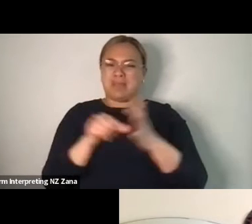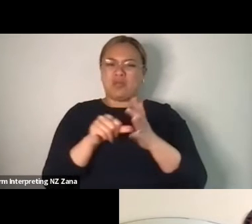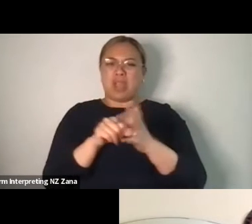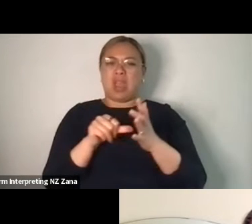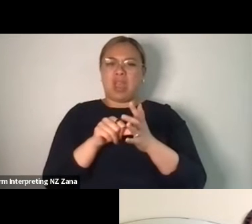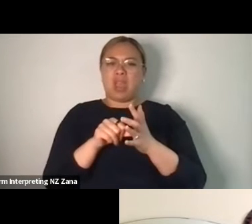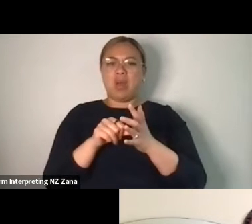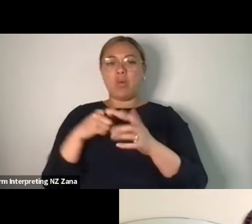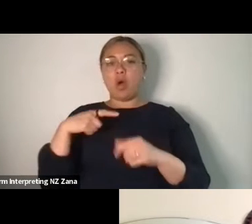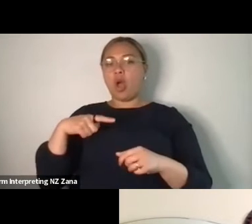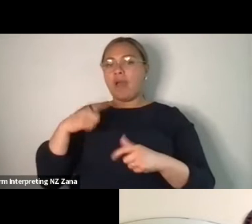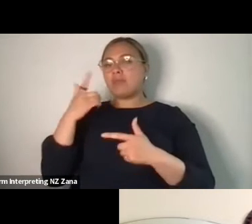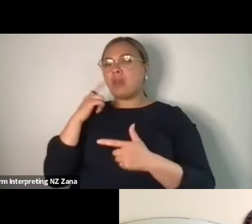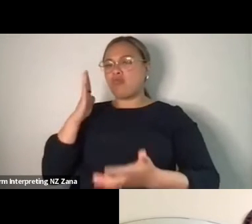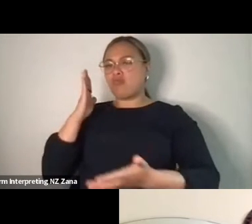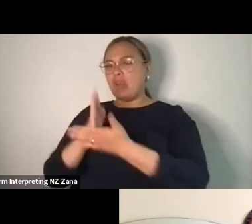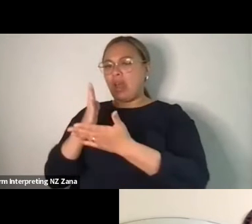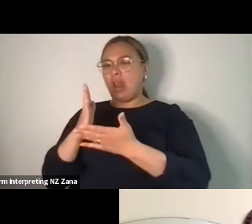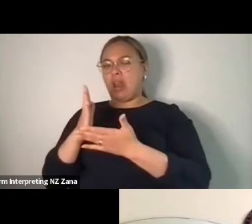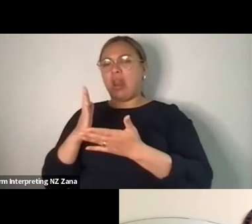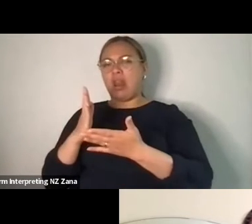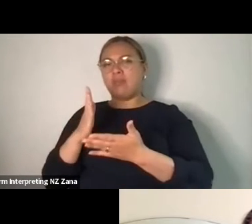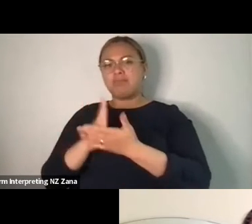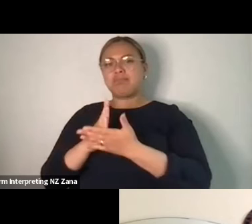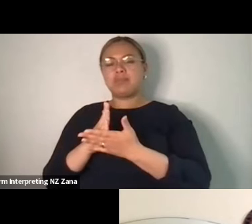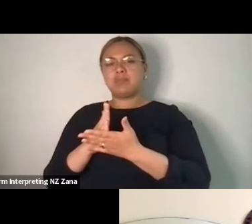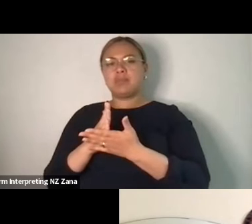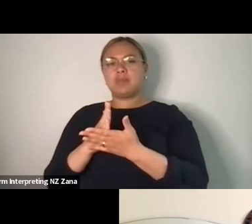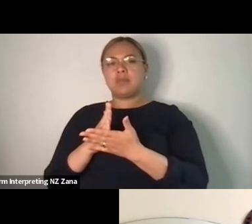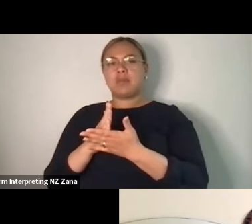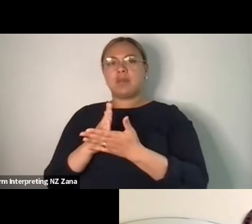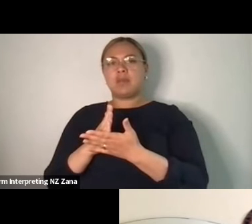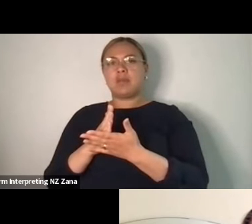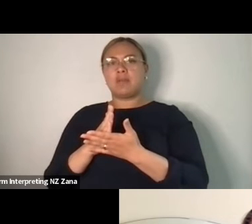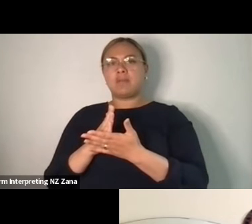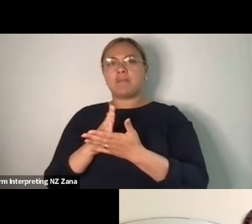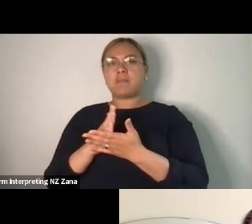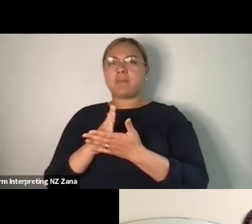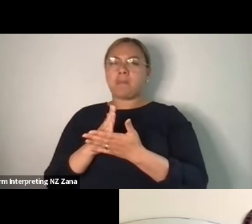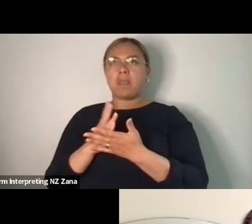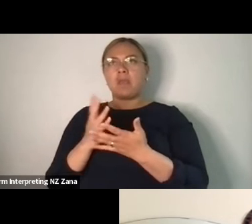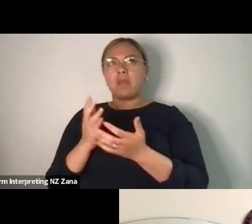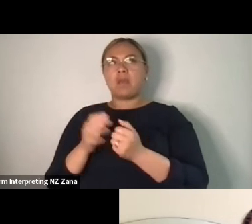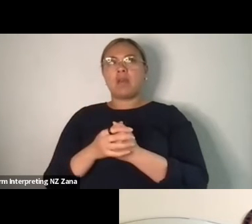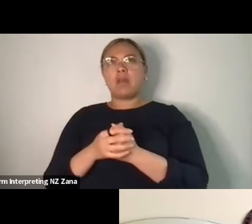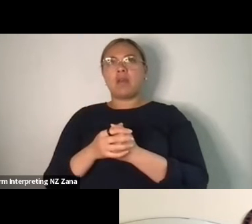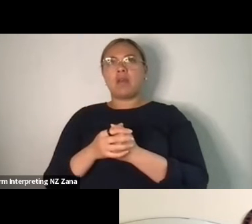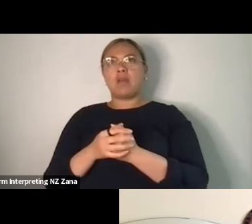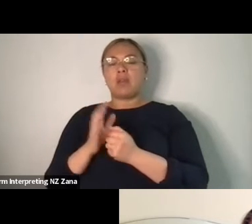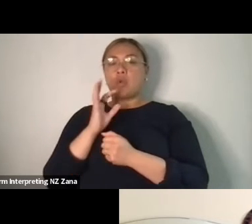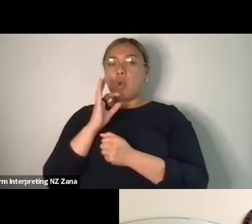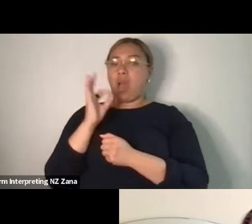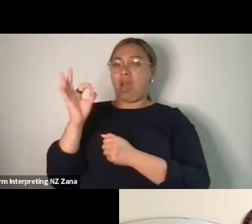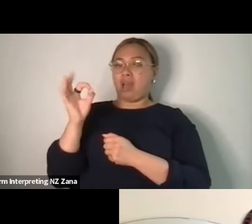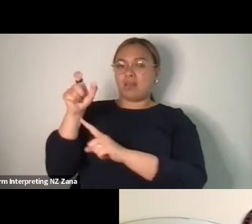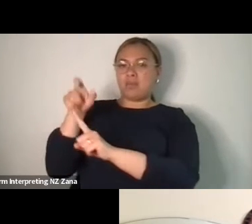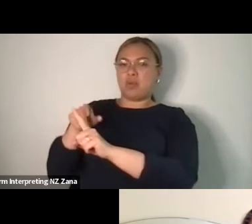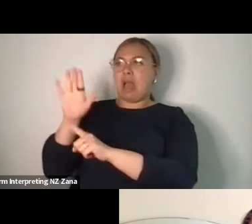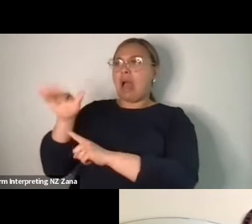be realistic about how, you know, that you're not then asking that person to spend so much time